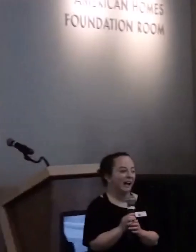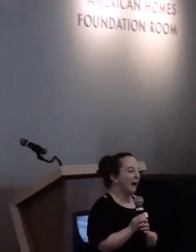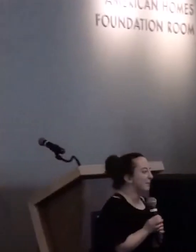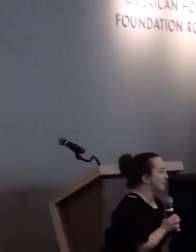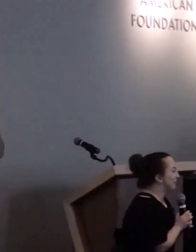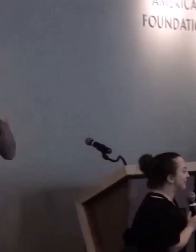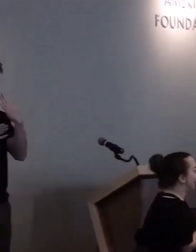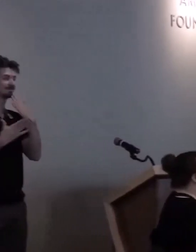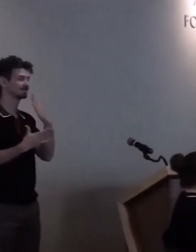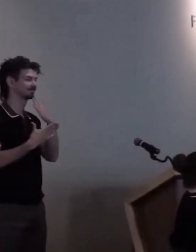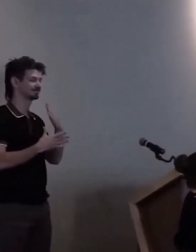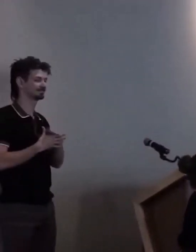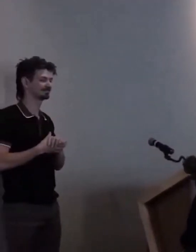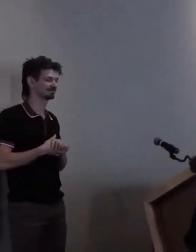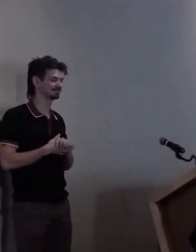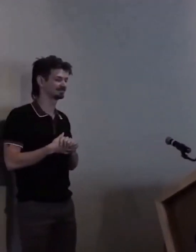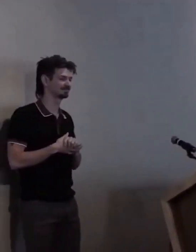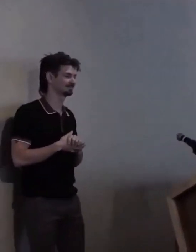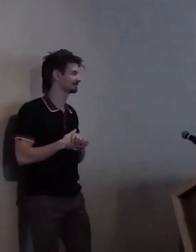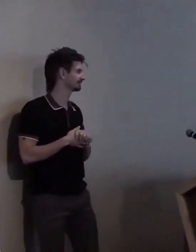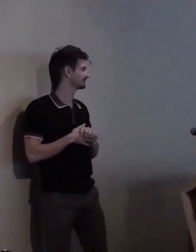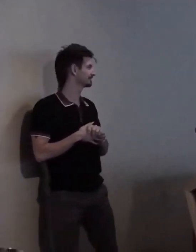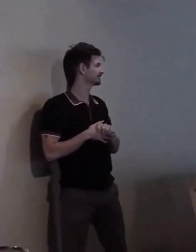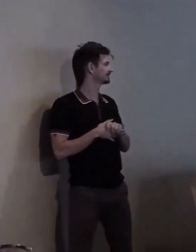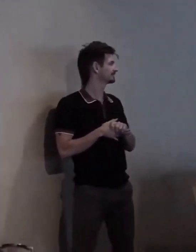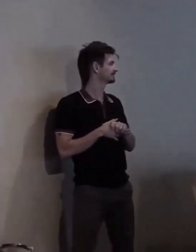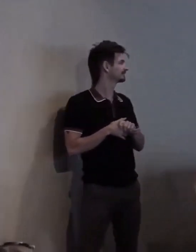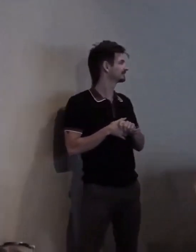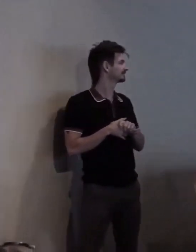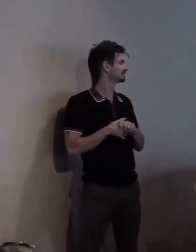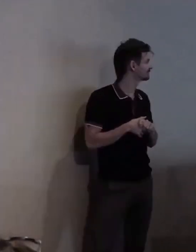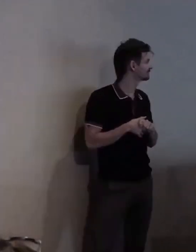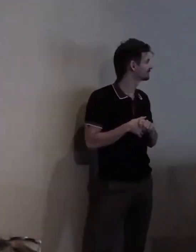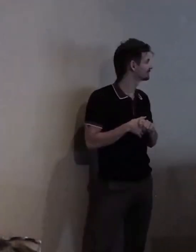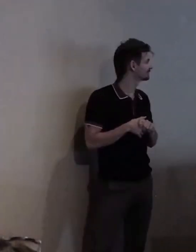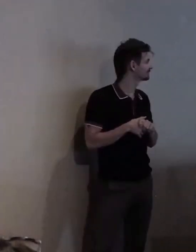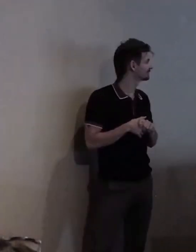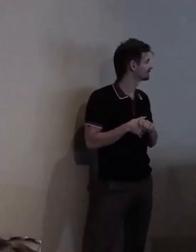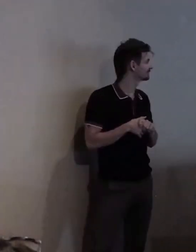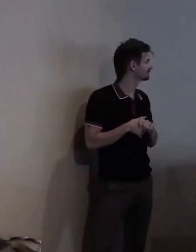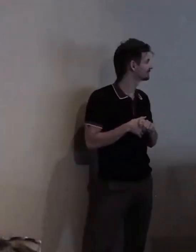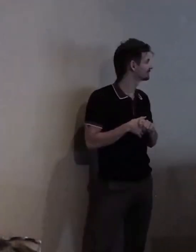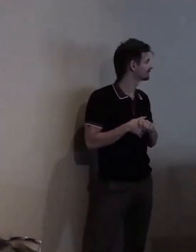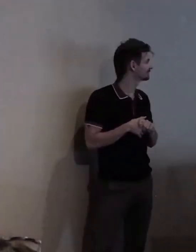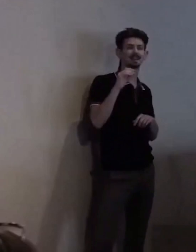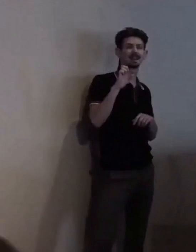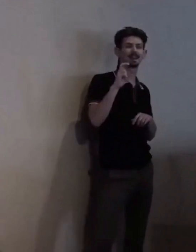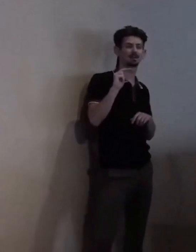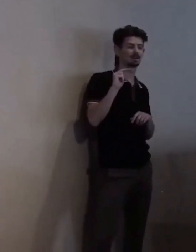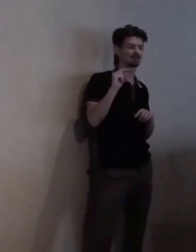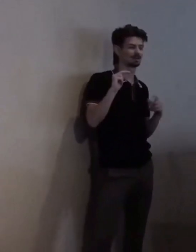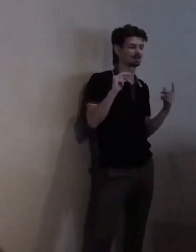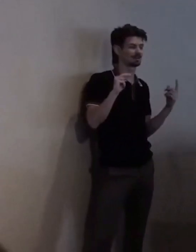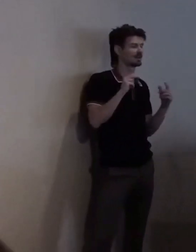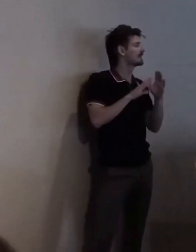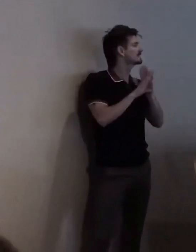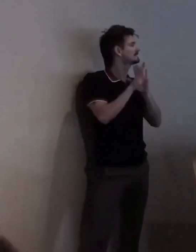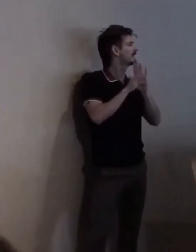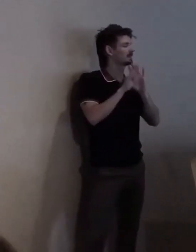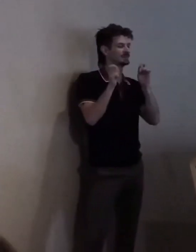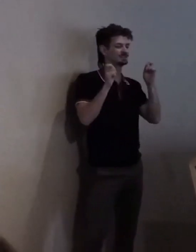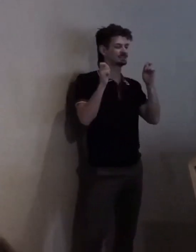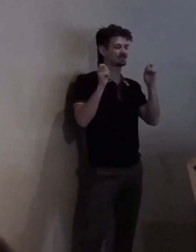Uhm... Before I turn it over to Ashley and our new development director Seyanna